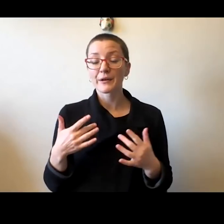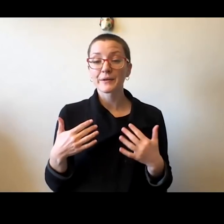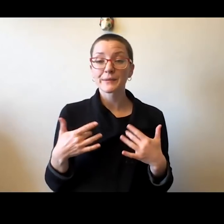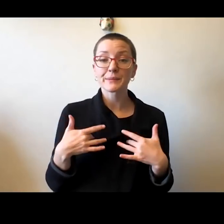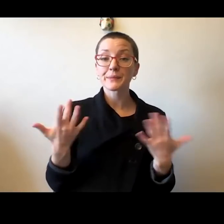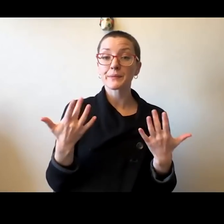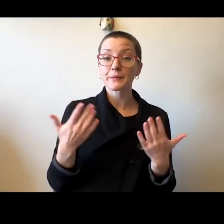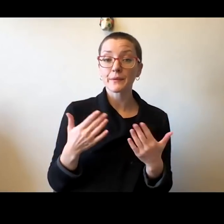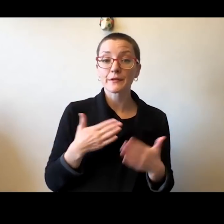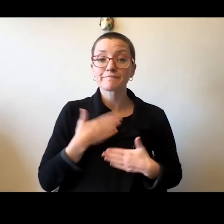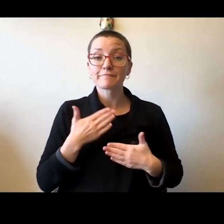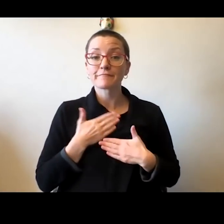previous iterations of this address.